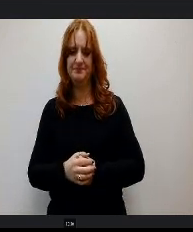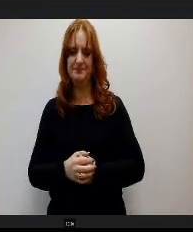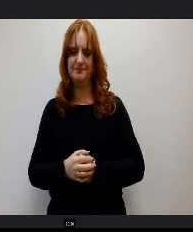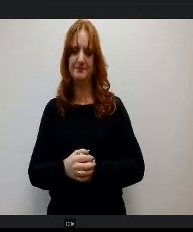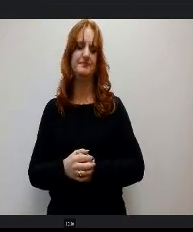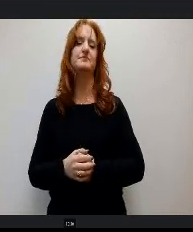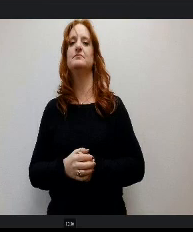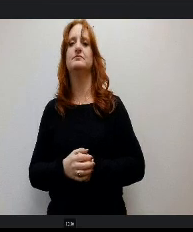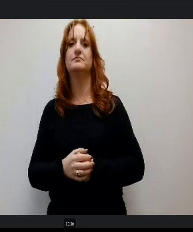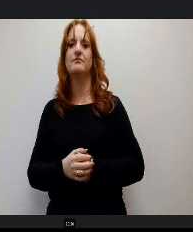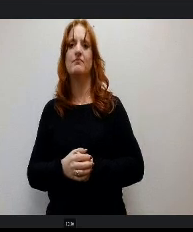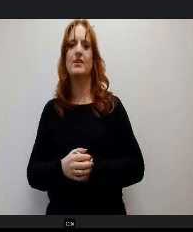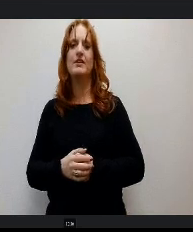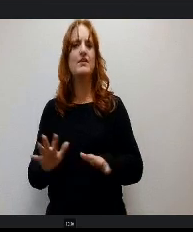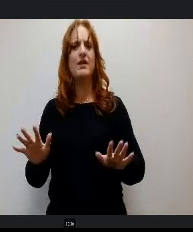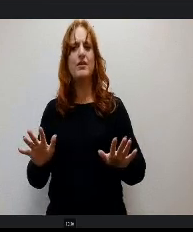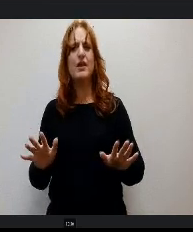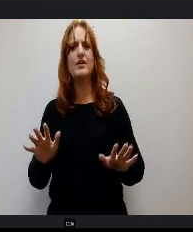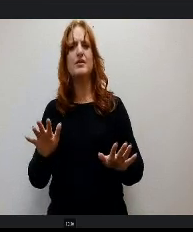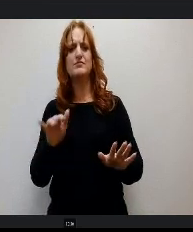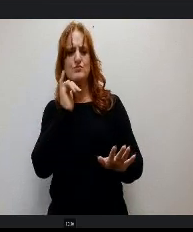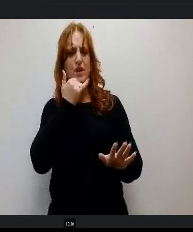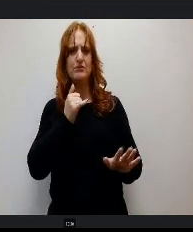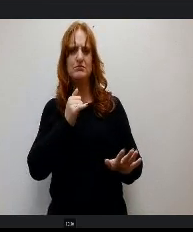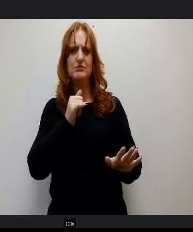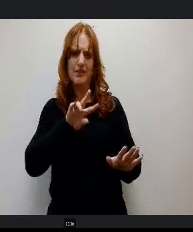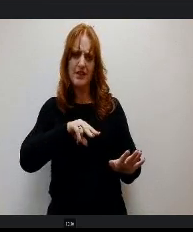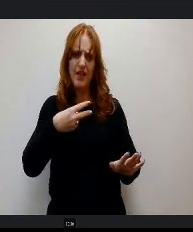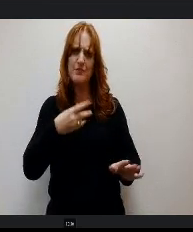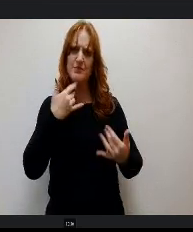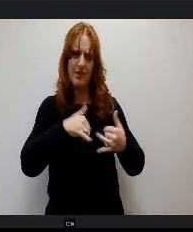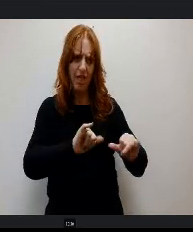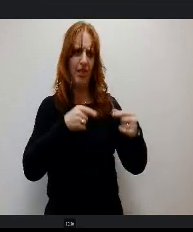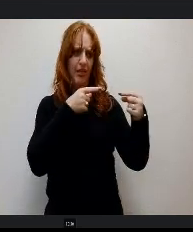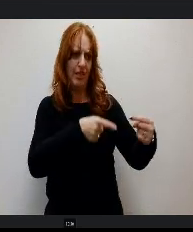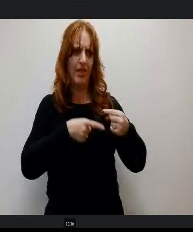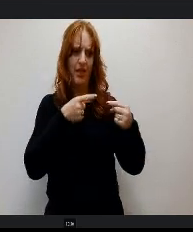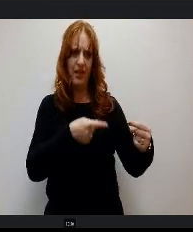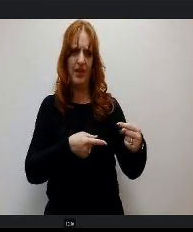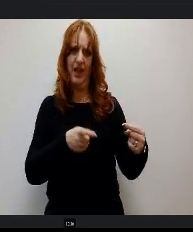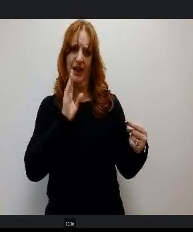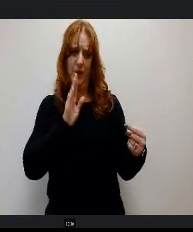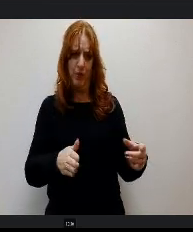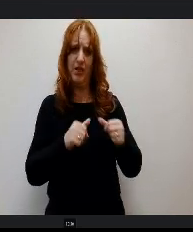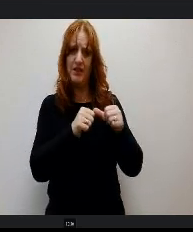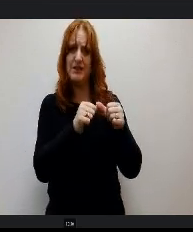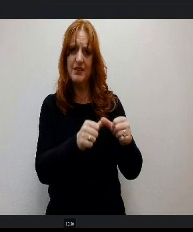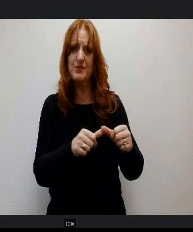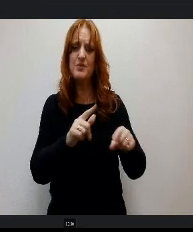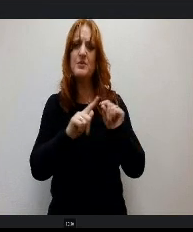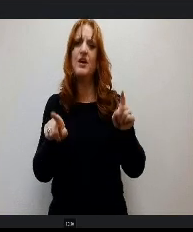Now don't get me wrong, does Lexi still a daily struggle and it always will be, but is also getting better